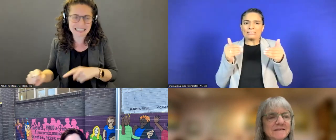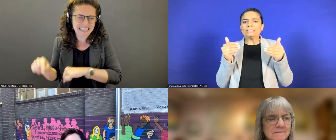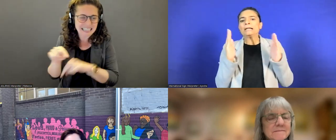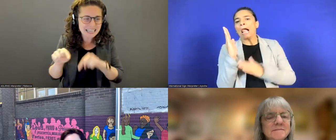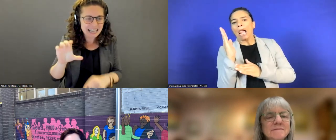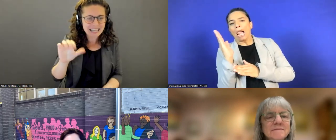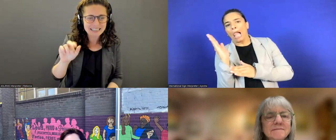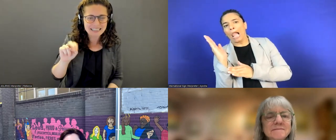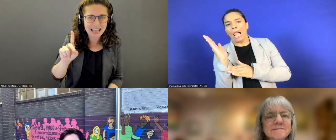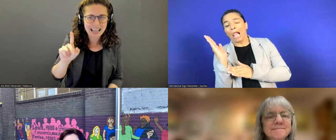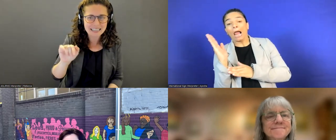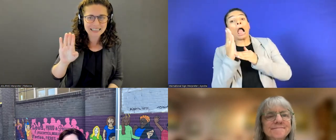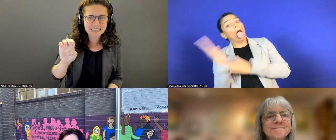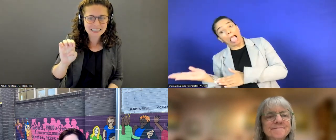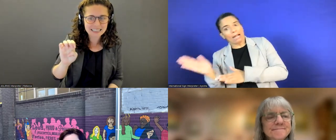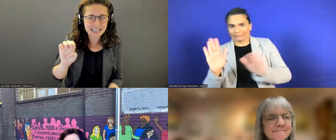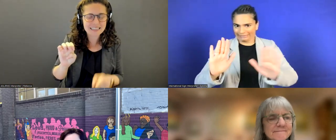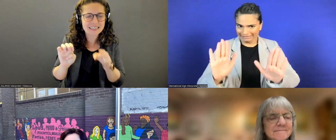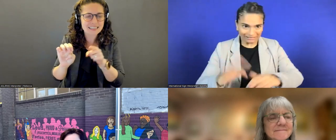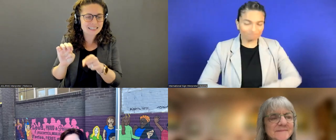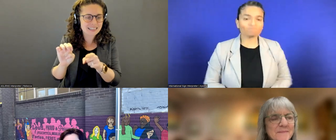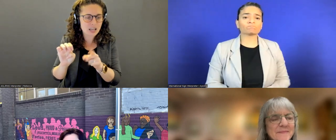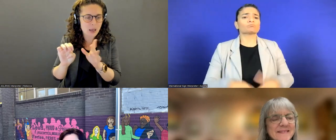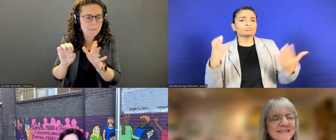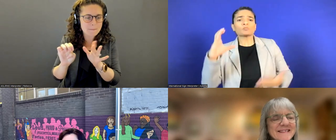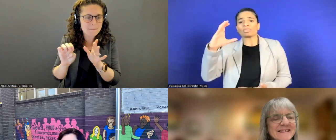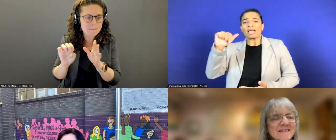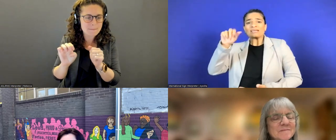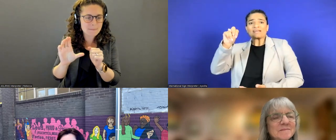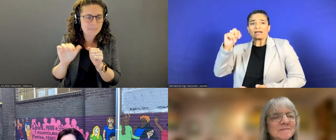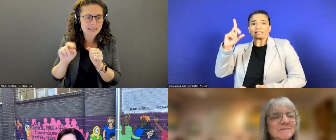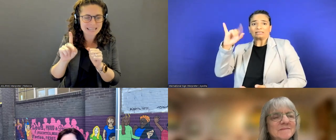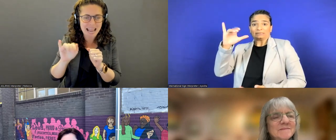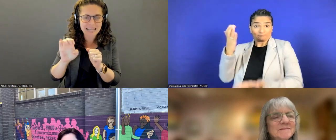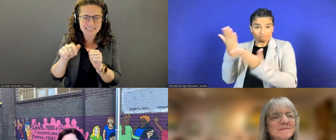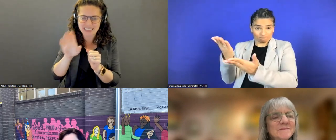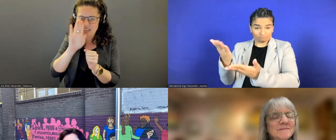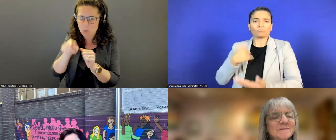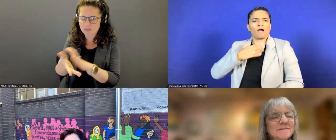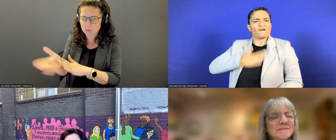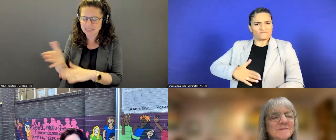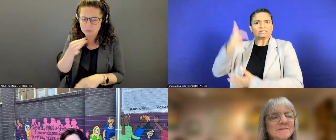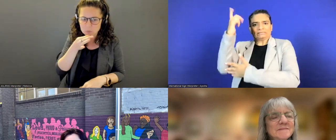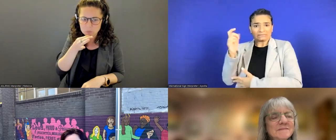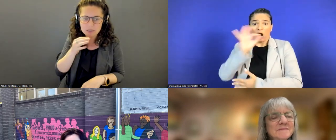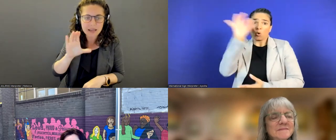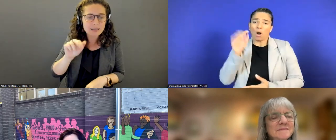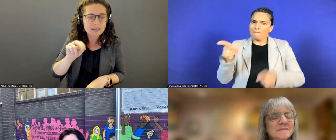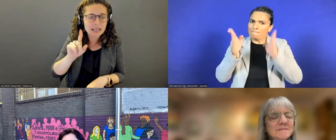Because she's going to have to leave pretty soon. But, Candice, I did see a question come in.